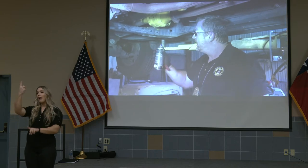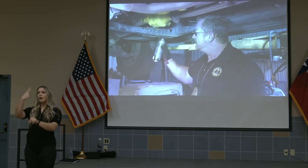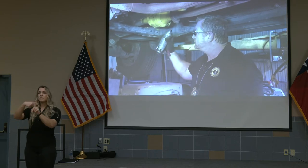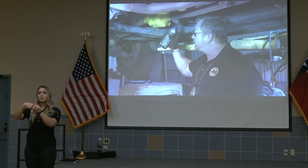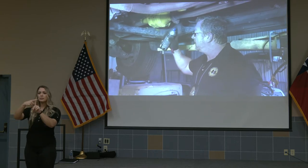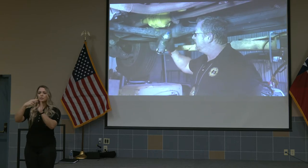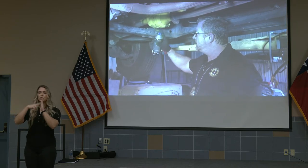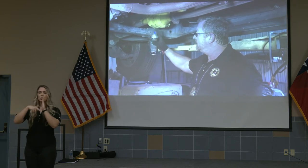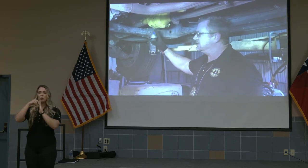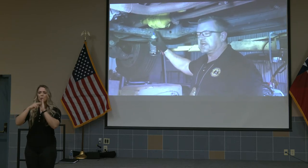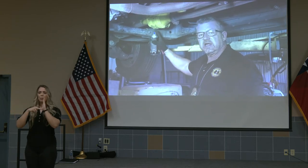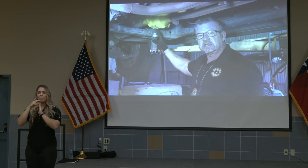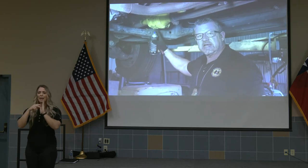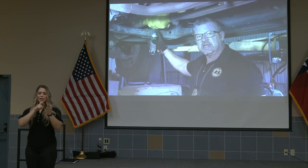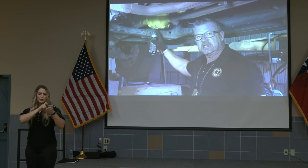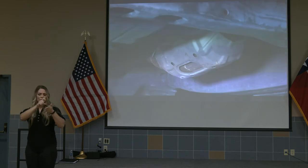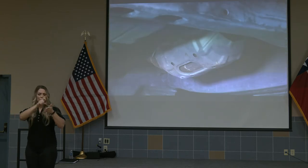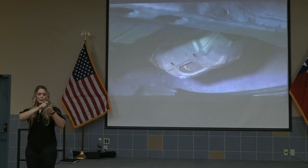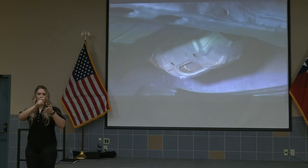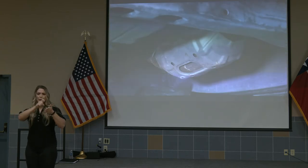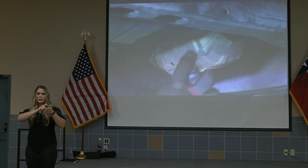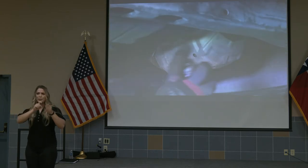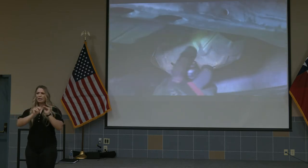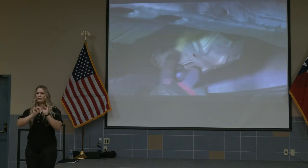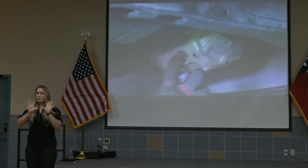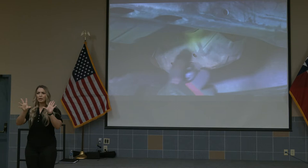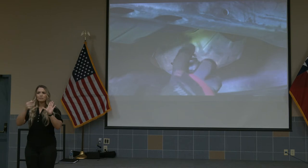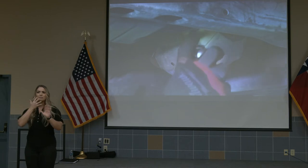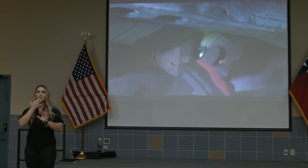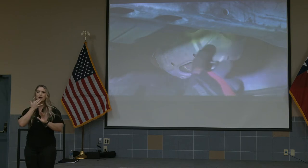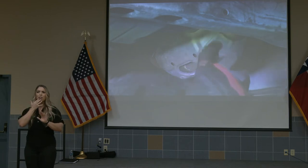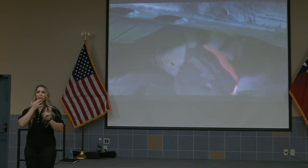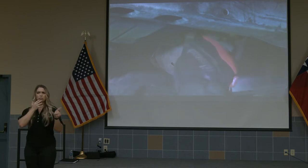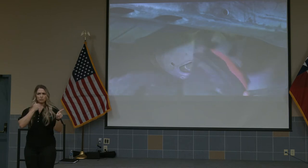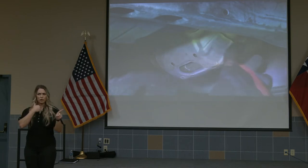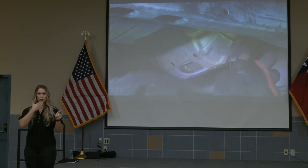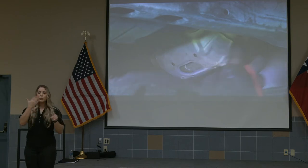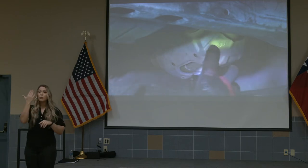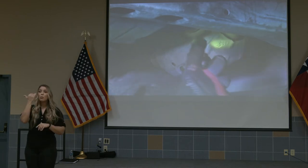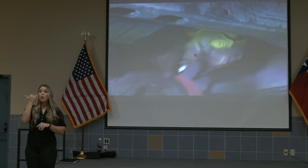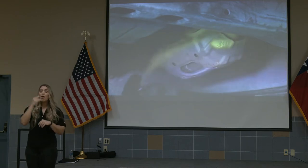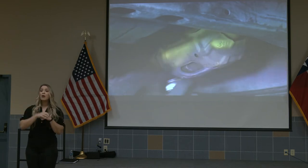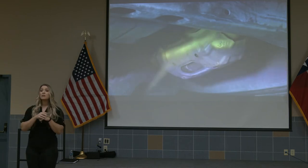and spraying the entire catalytic converter. And what this is good for, if we find these